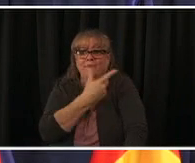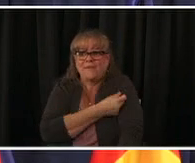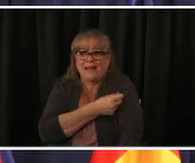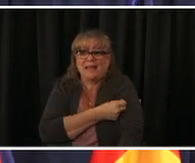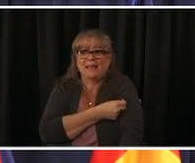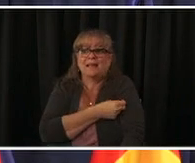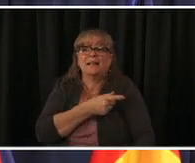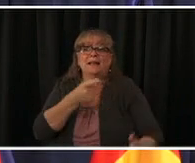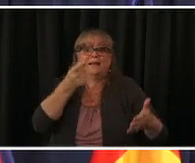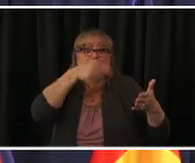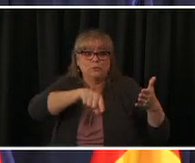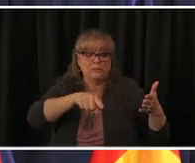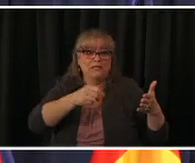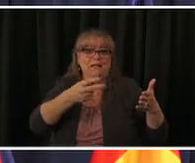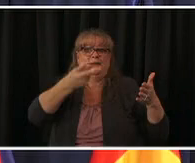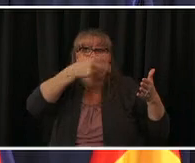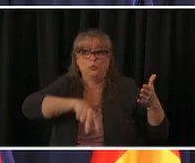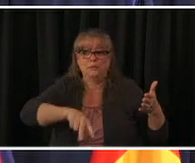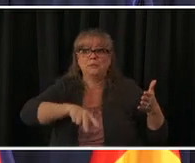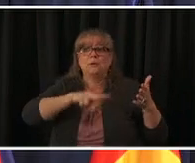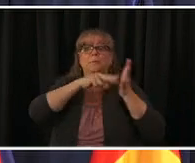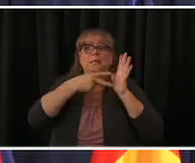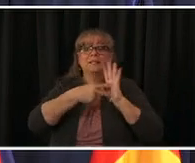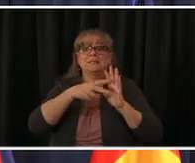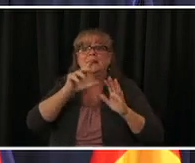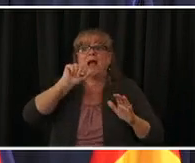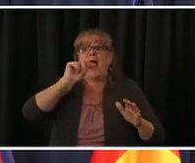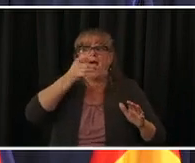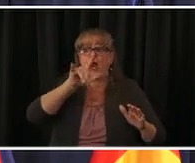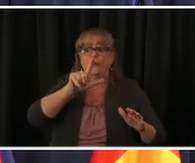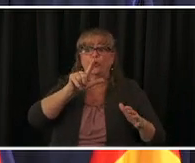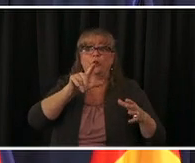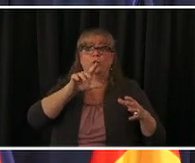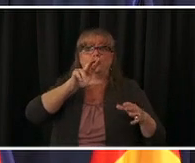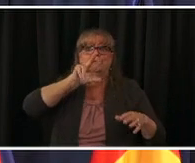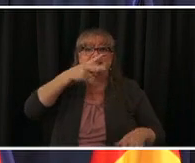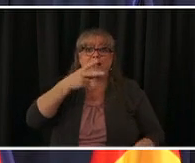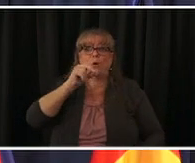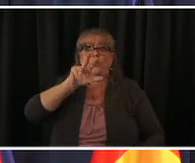will be immune who are currently not immune uh so that is what has been rapidly changing over